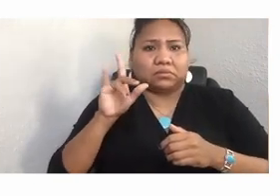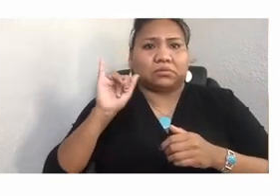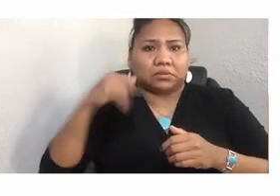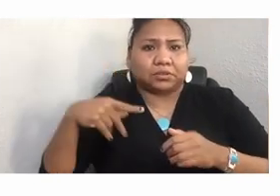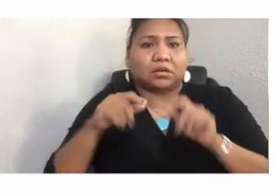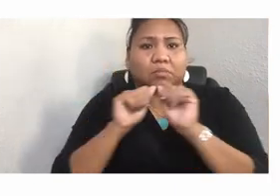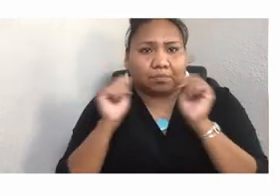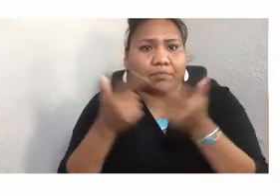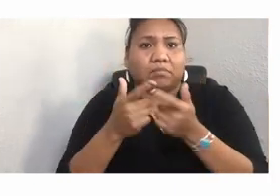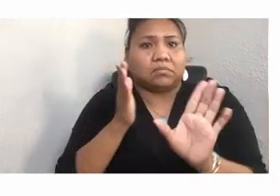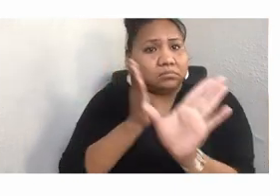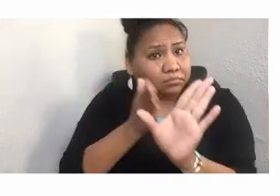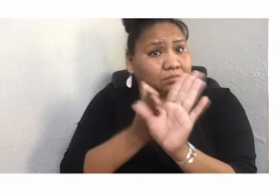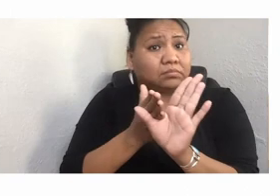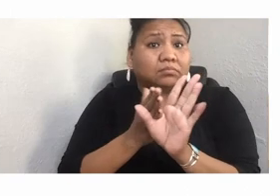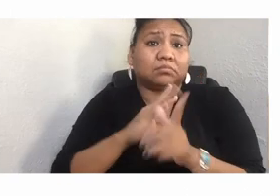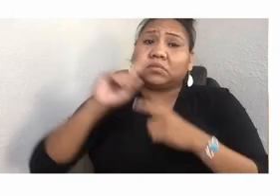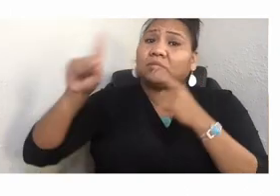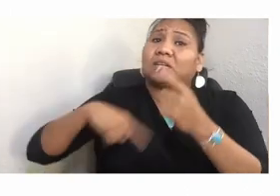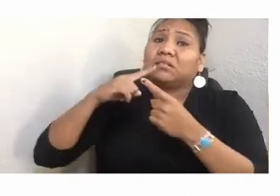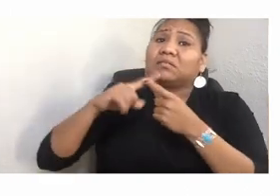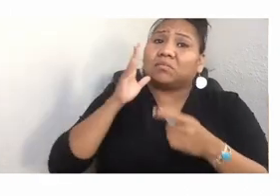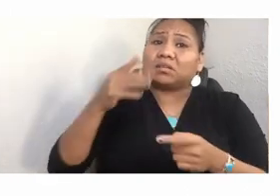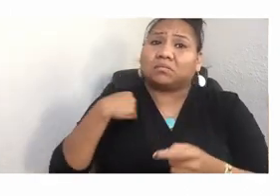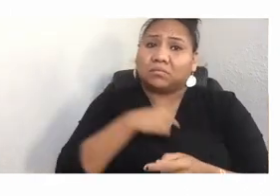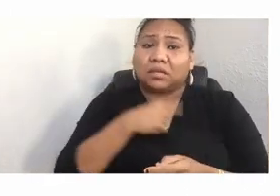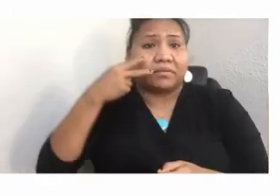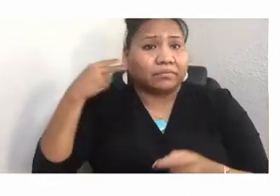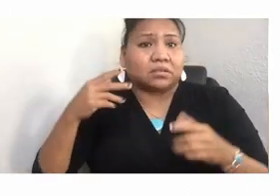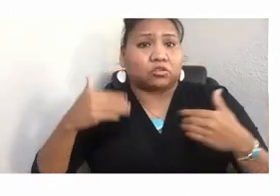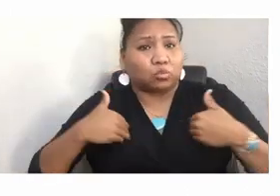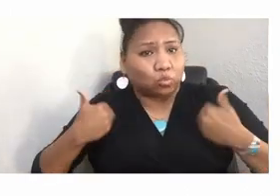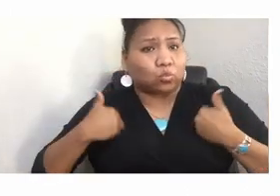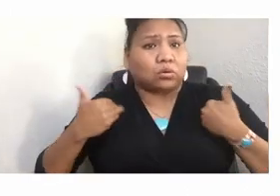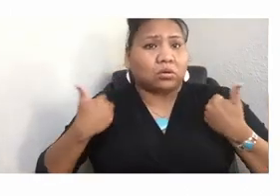exposed to stereotypical Indian images, their self-esteem plummets.